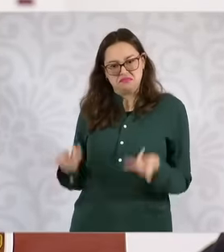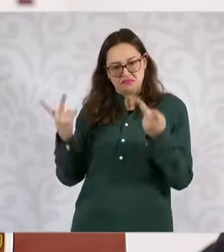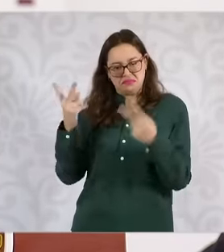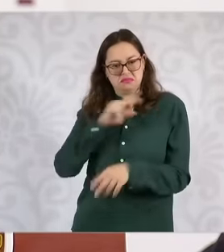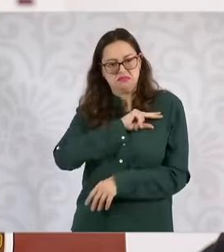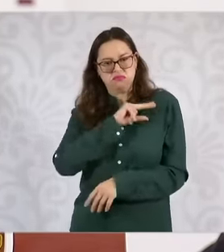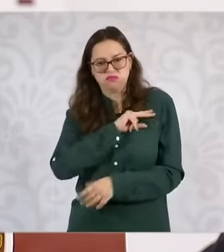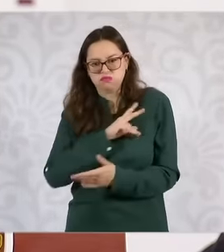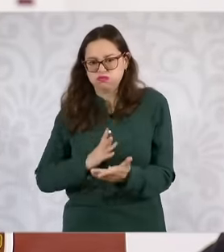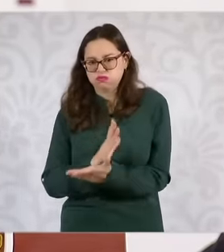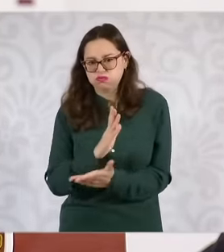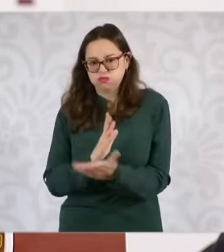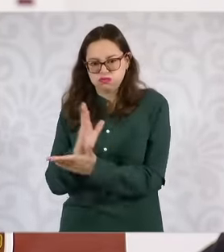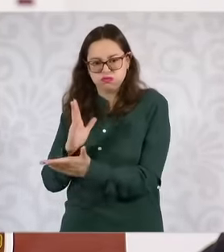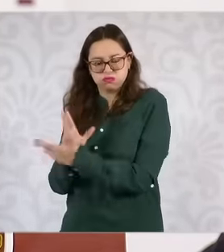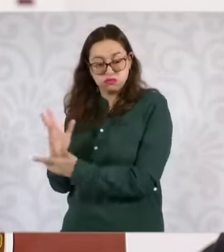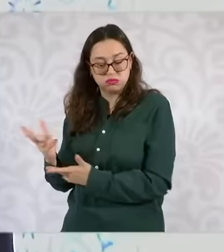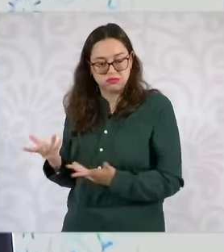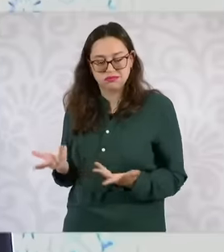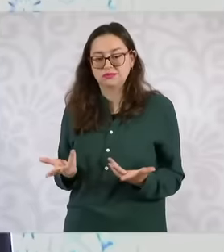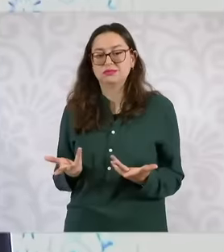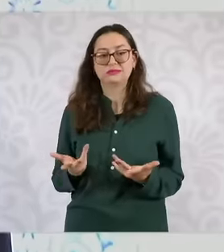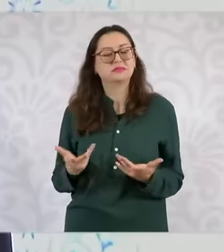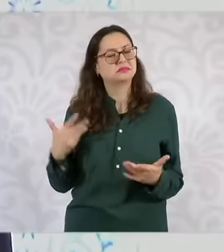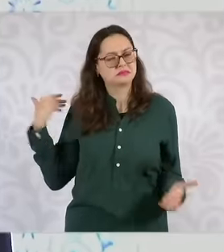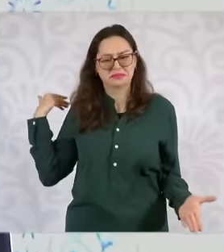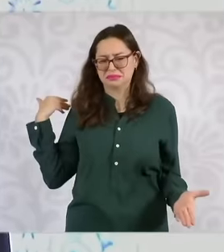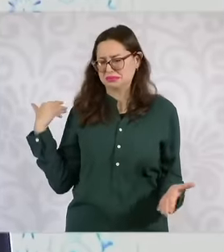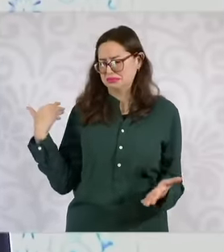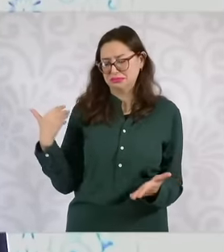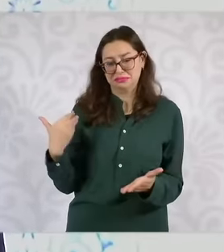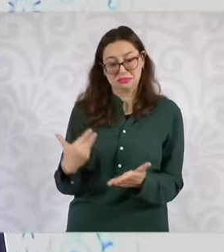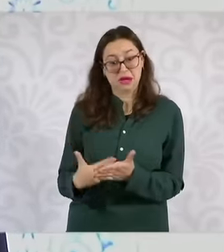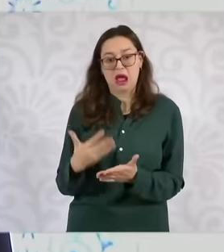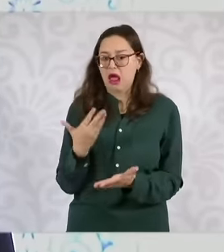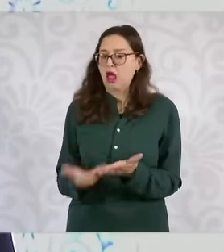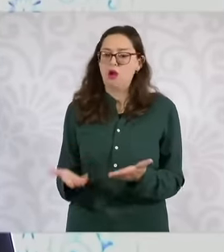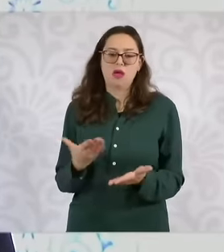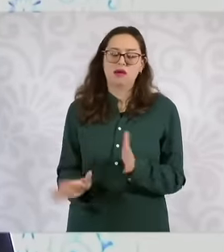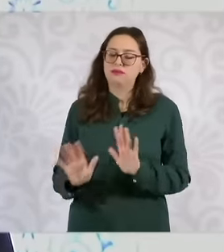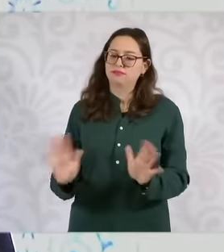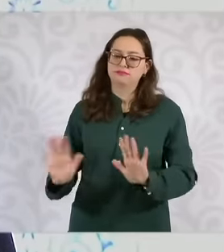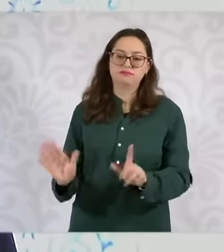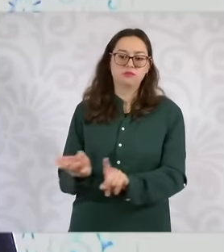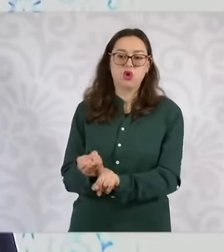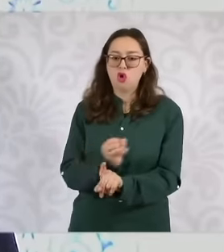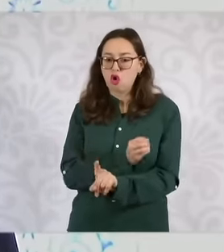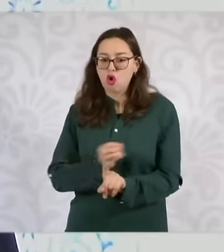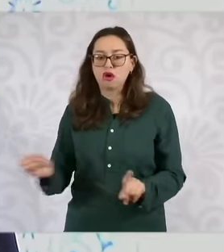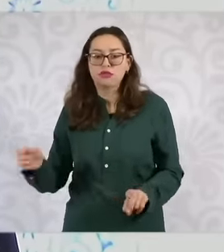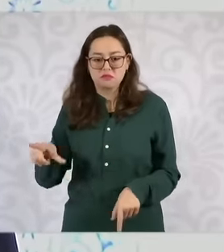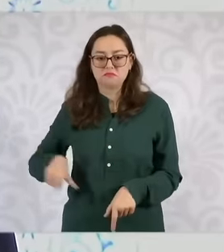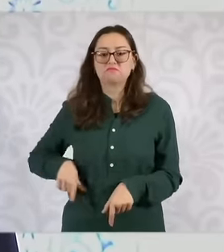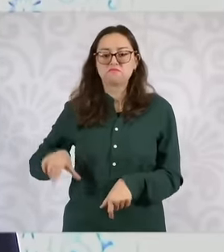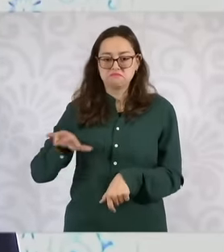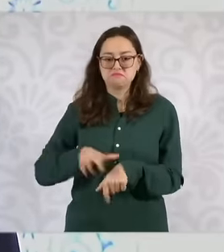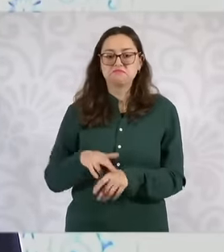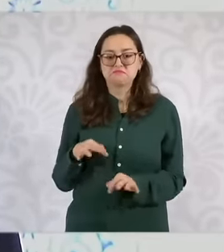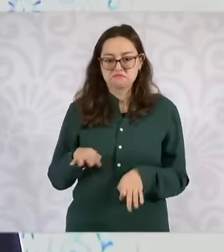or ejidal lands. So order is being put in place and the governor is doing it well. Thank you very much.